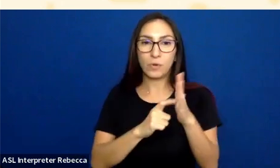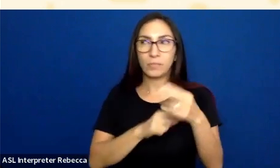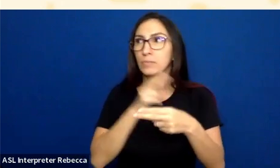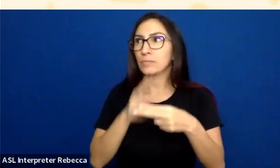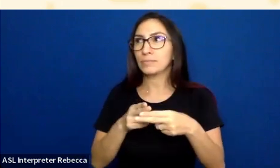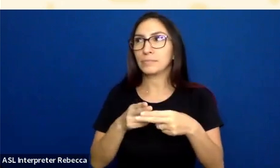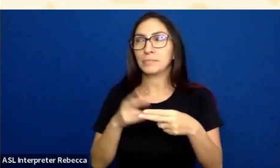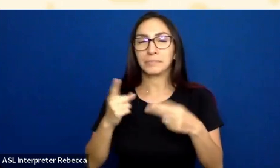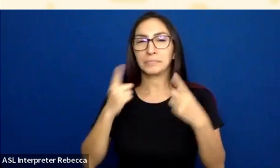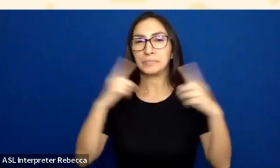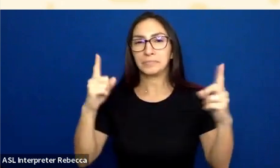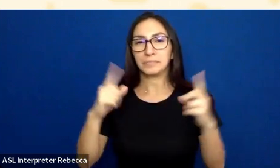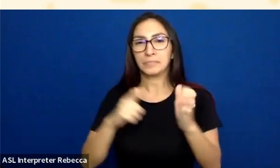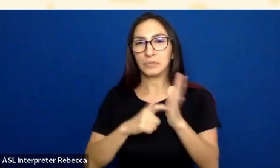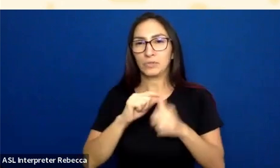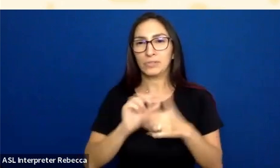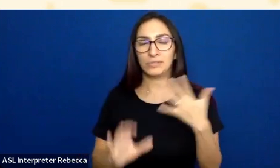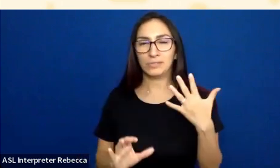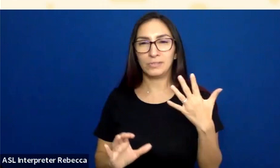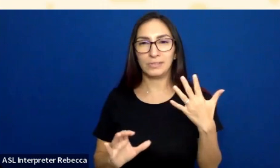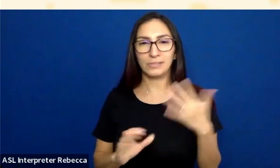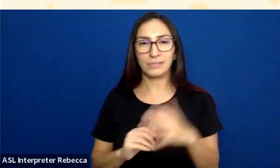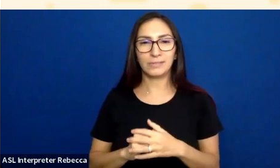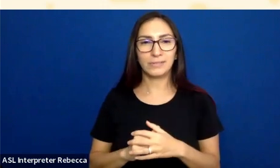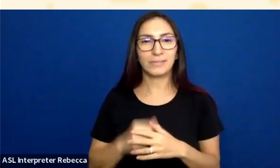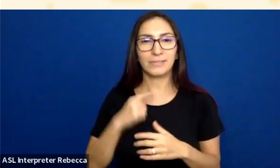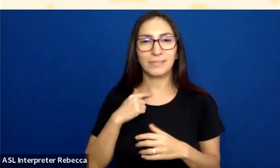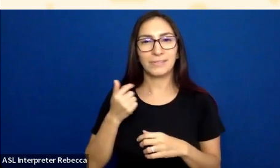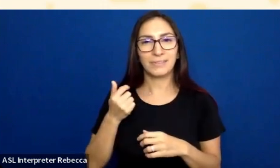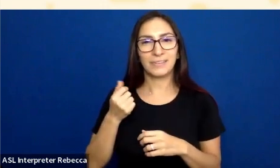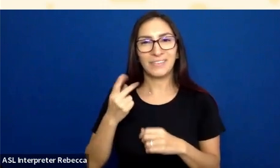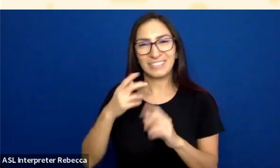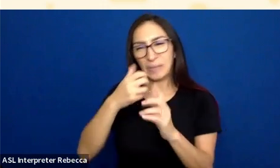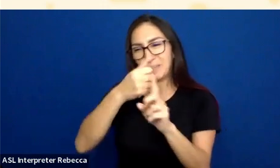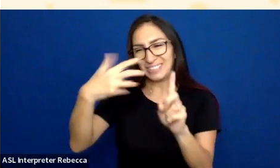And there are a few that I am going to talk about; three in some detail, and I can briefly touch on a fourth one.